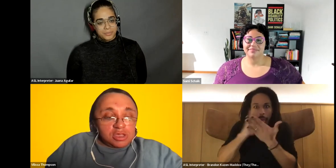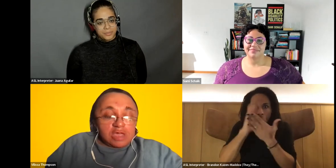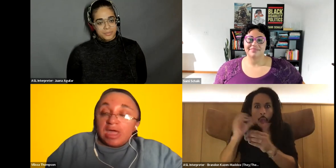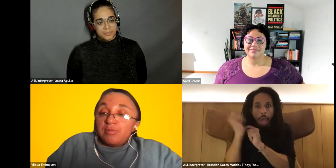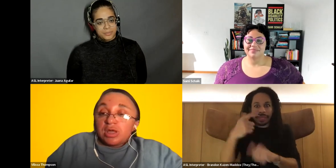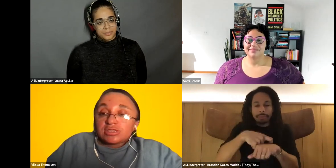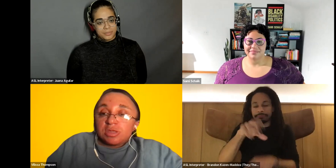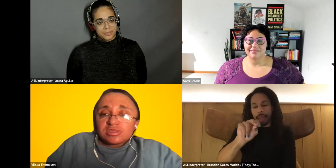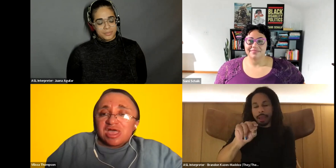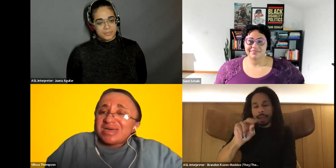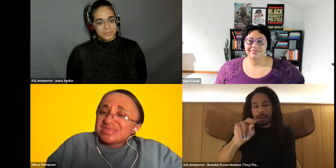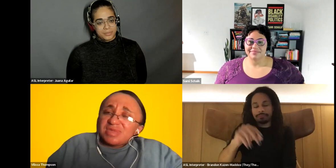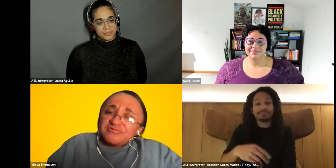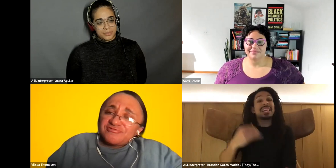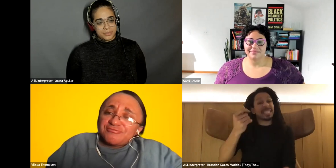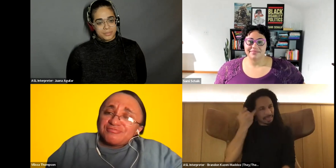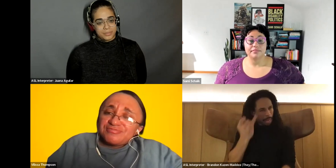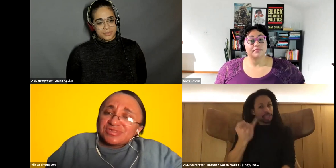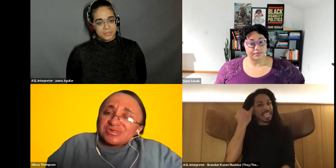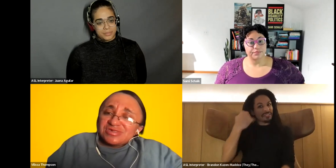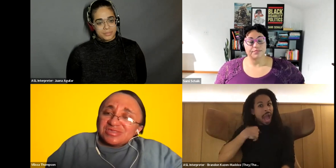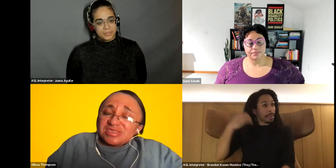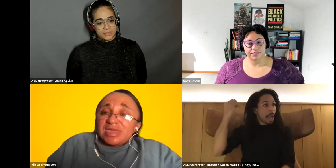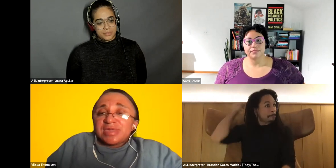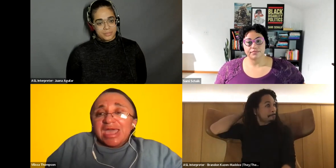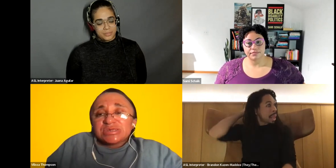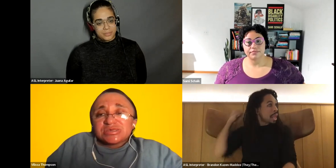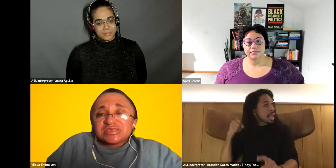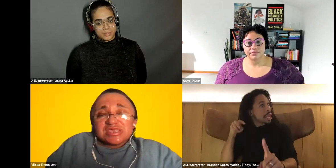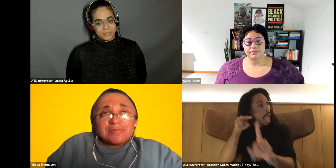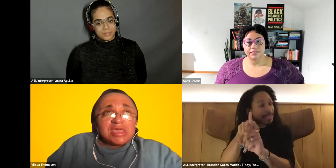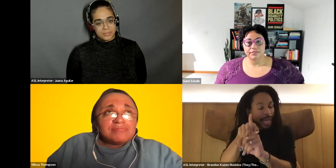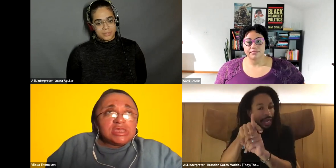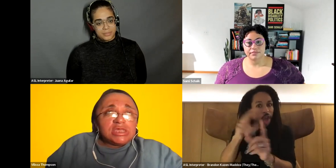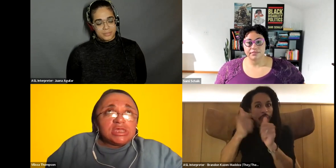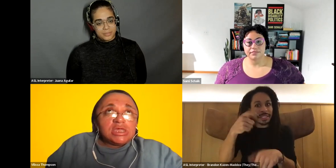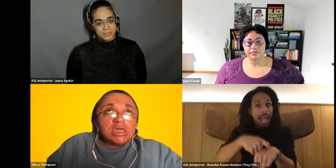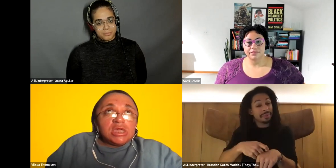Vilissa Thompson: if I have plugged in on the top. How does that maybe feel? Vilissa Thompson: Does it make me anxious? Does it make me